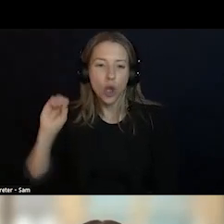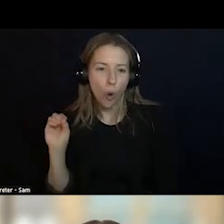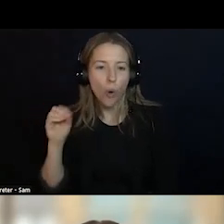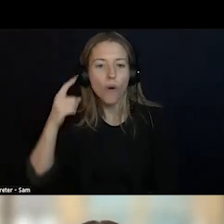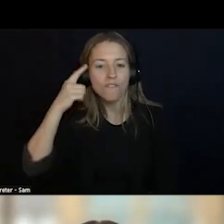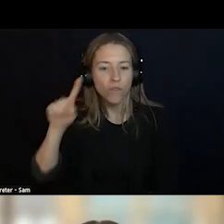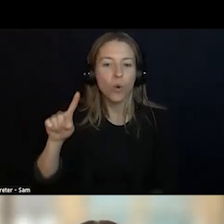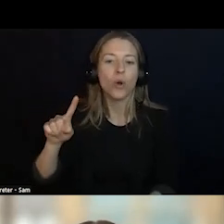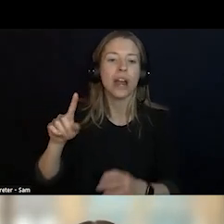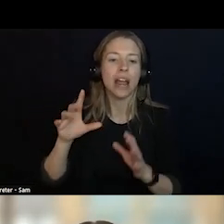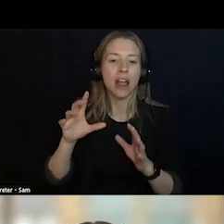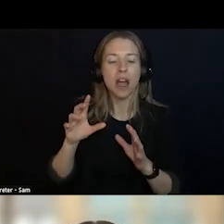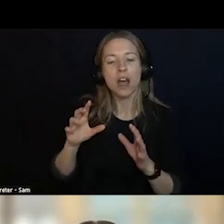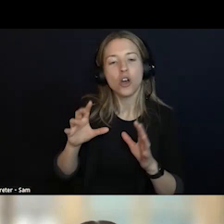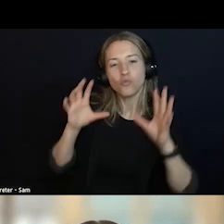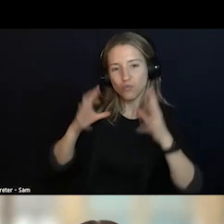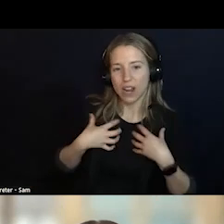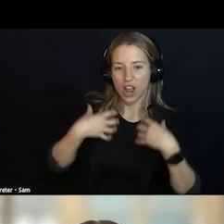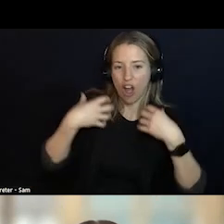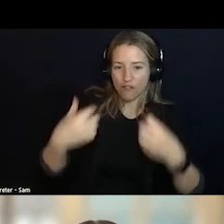AND HOW THAT IS DIFFERENT FROM TRANSITIONAL HOUSING?